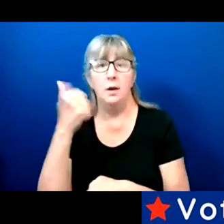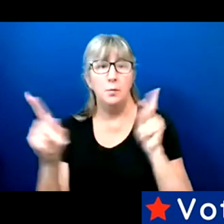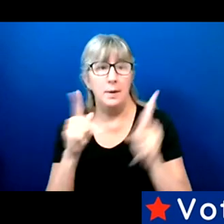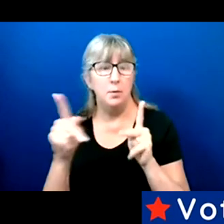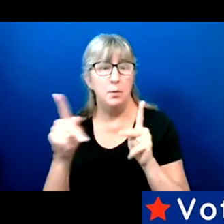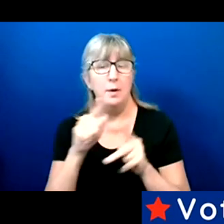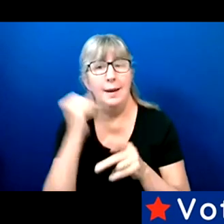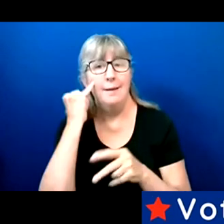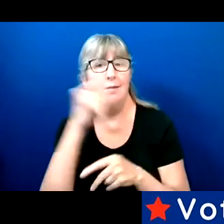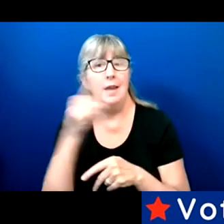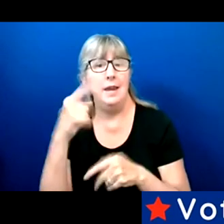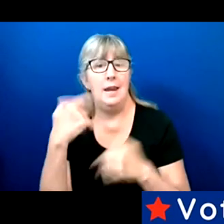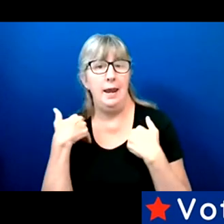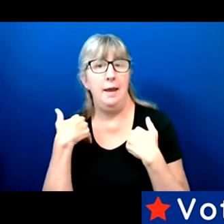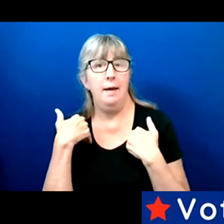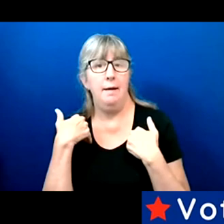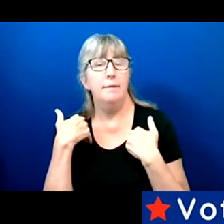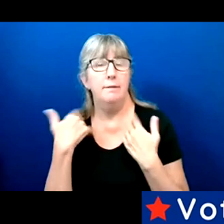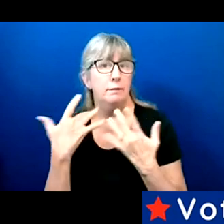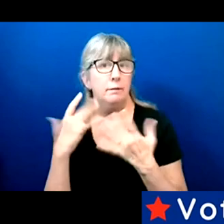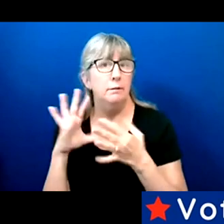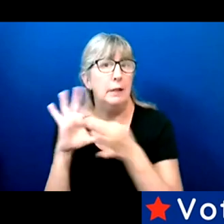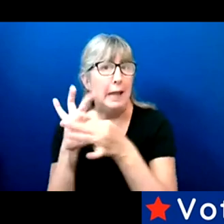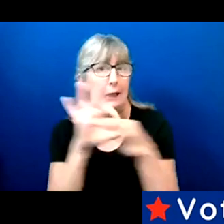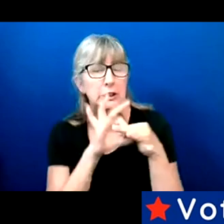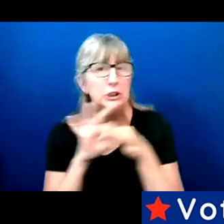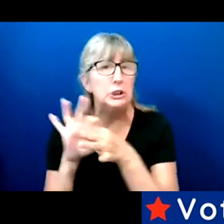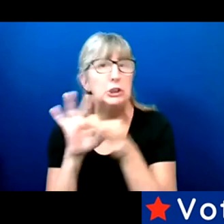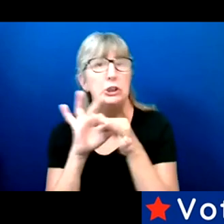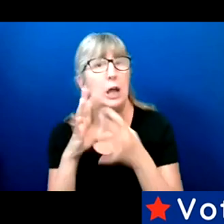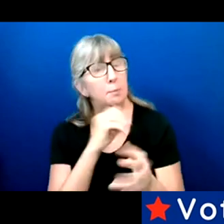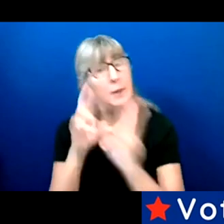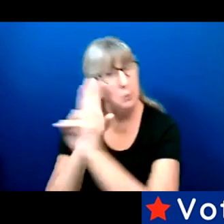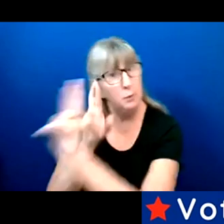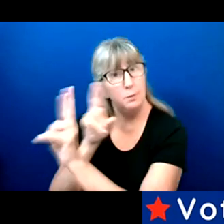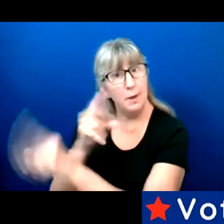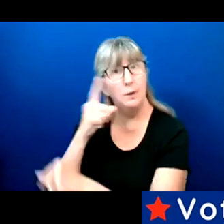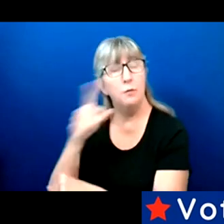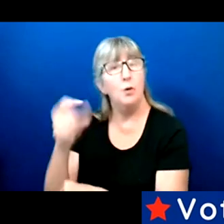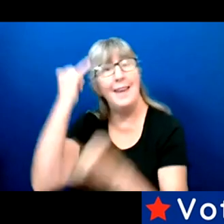And being respected for the ideas that they bring.